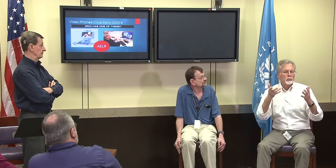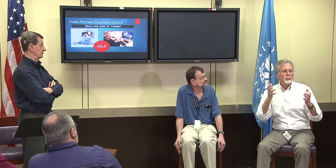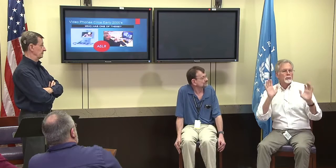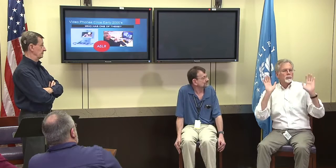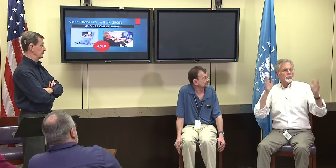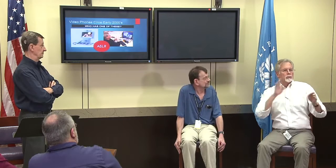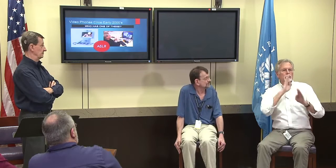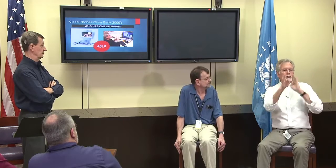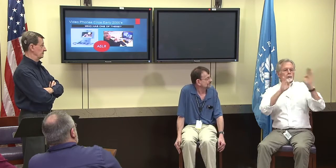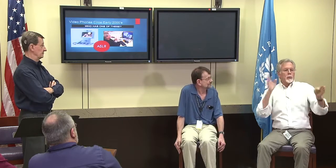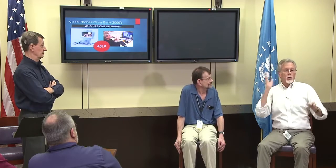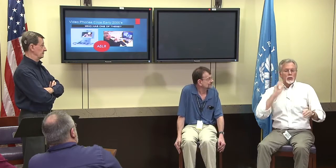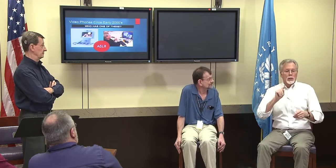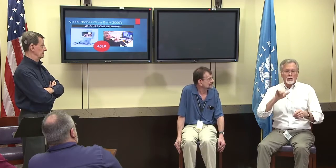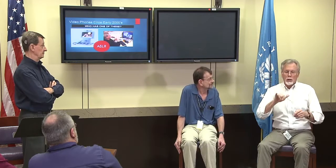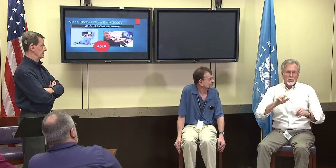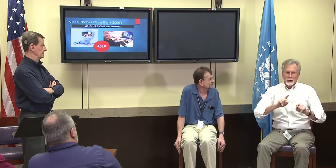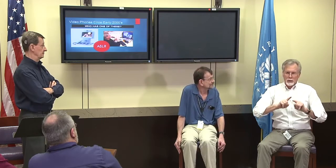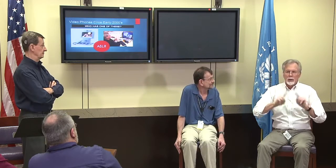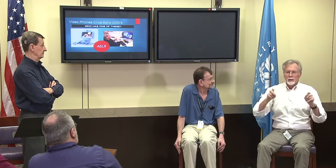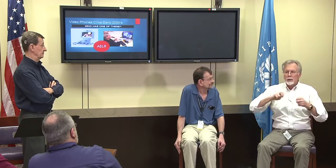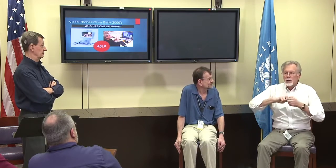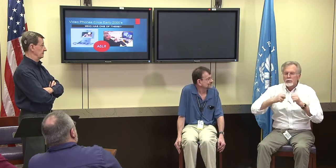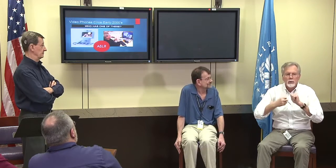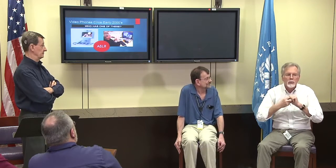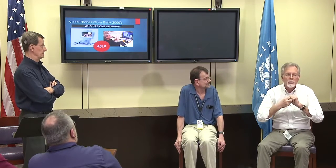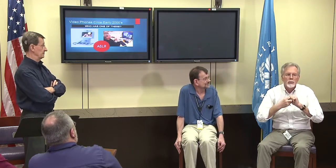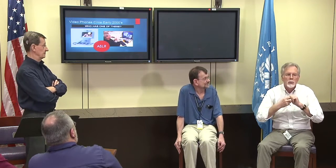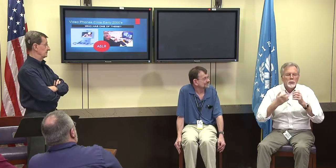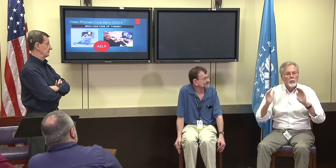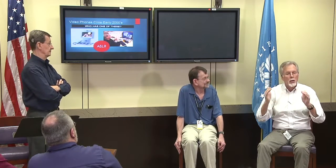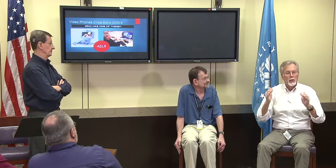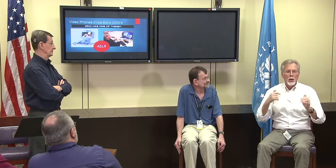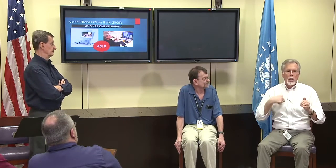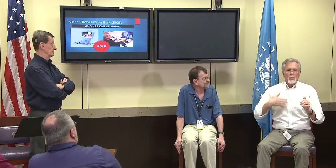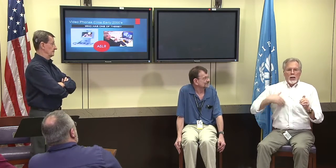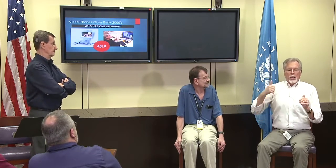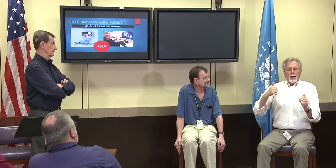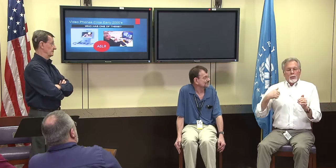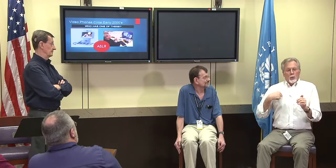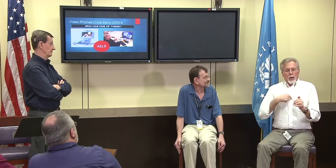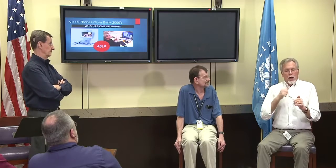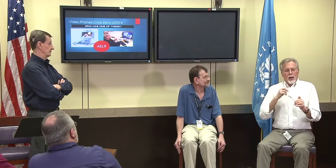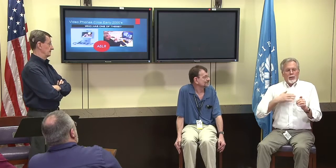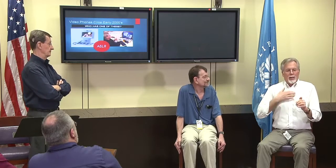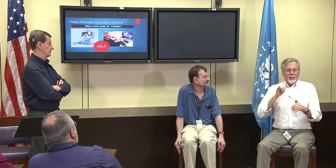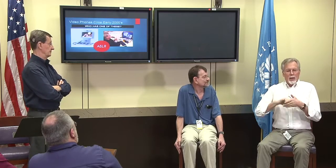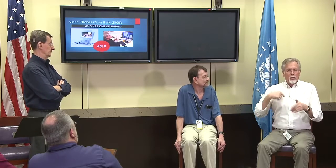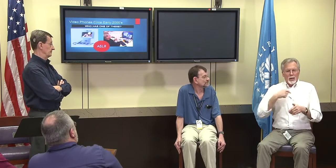up doctors appointments, to set up whatever. For the TTY there was so many struggles, so many problems